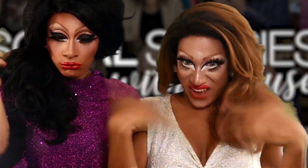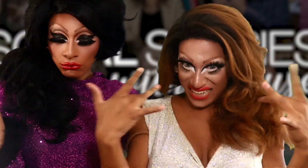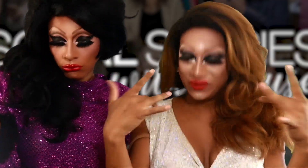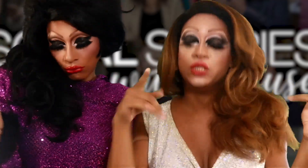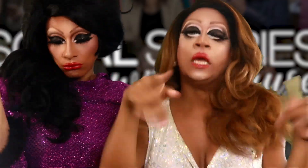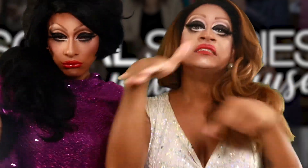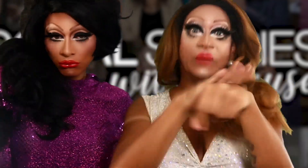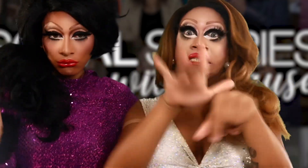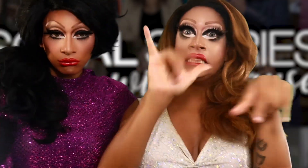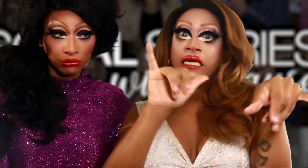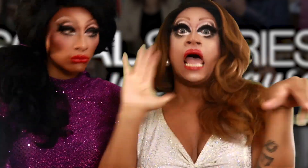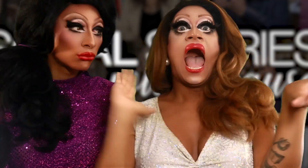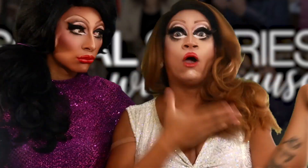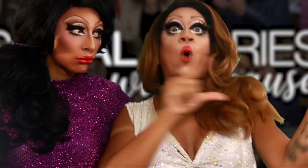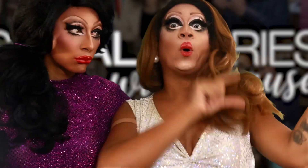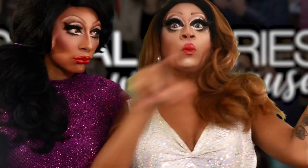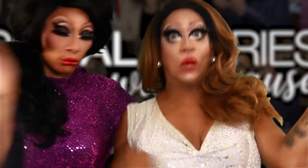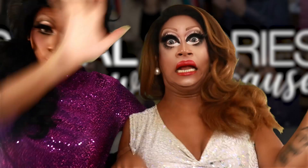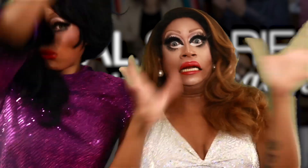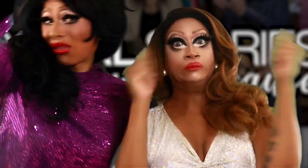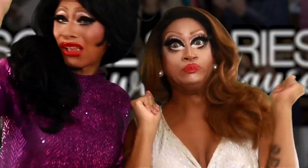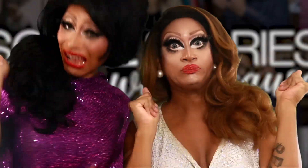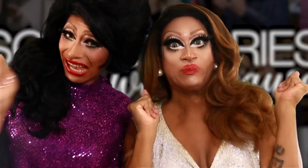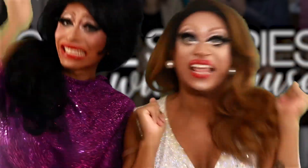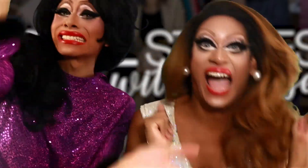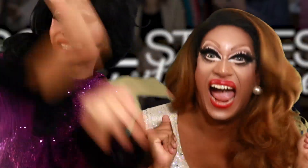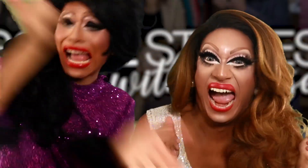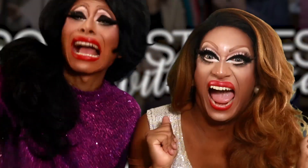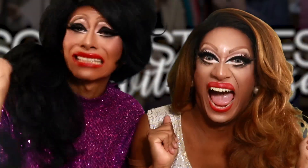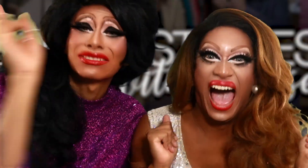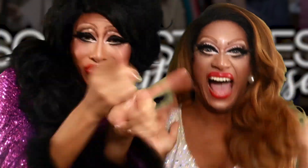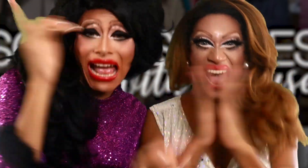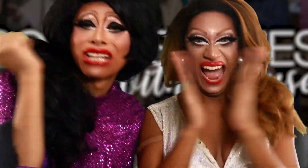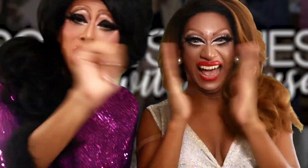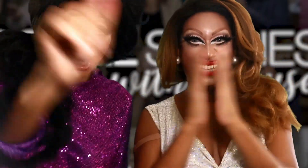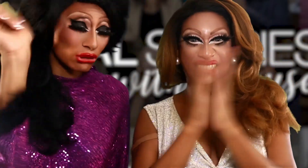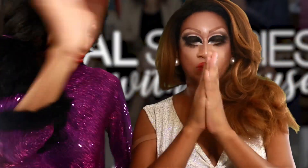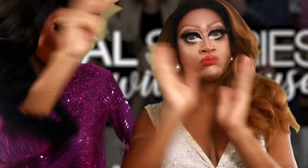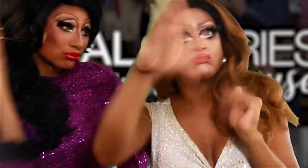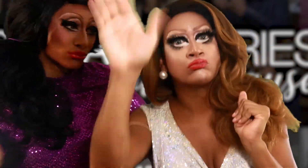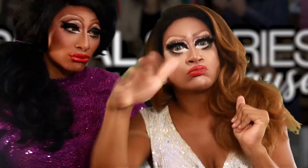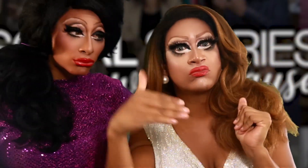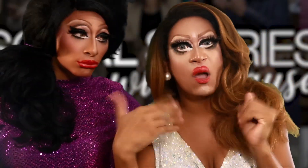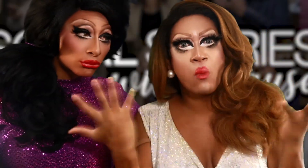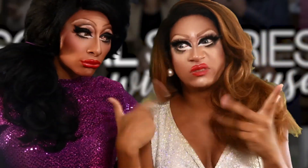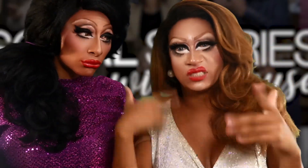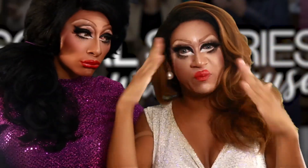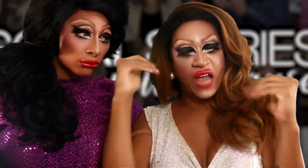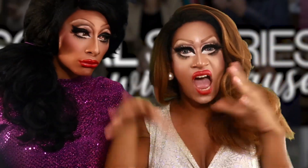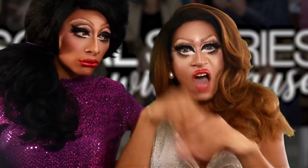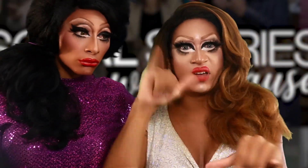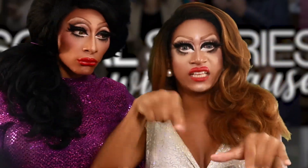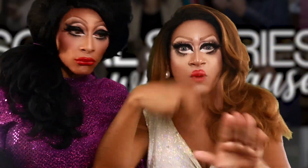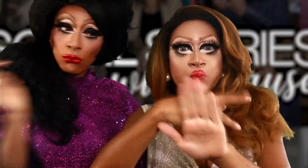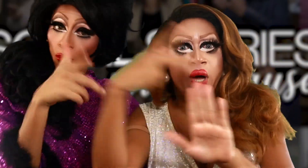event, you are basically our queen. Yaaassss girl! We need to know what to expect for the program!